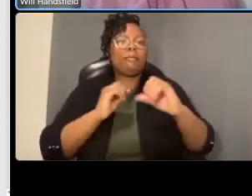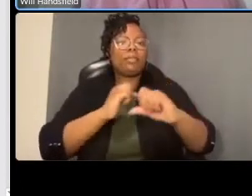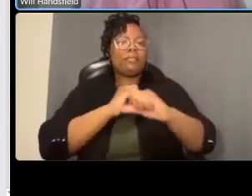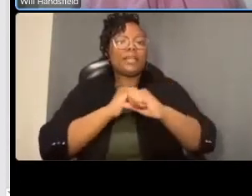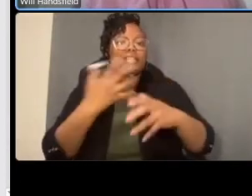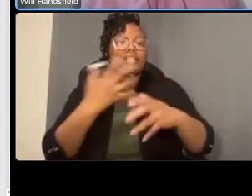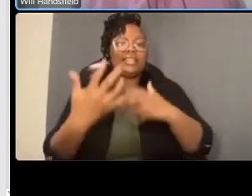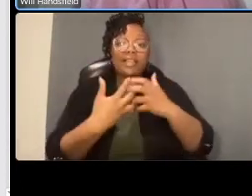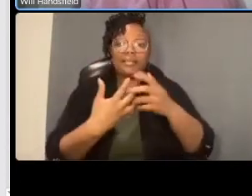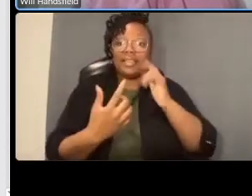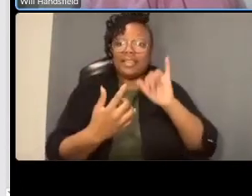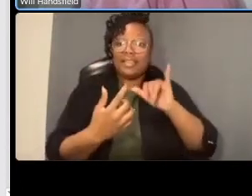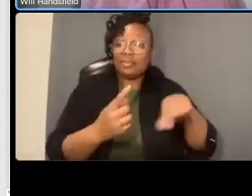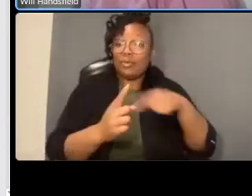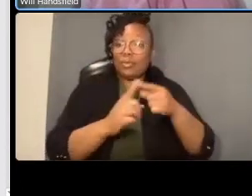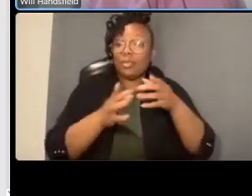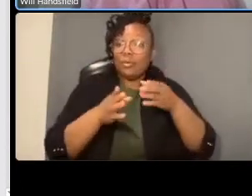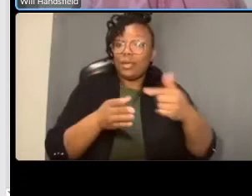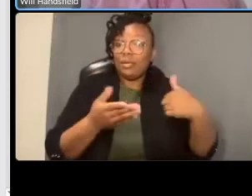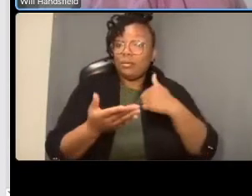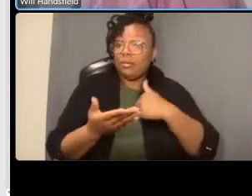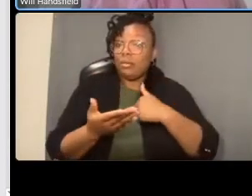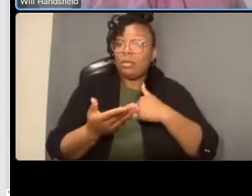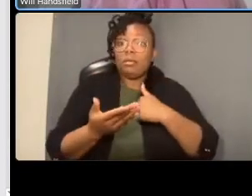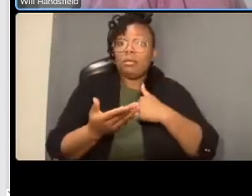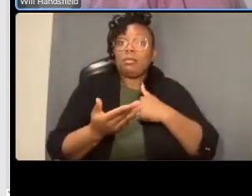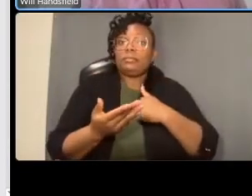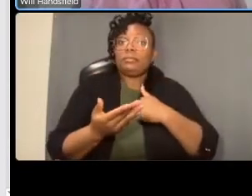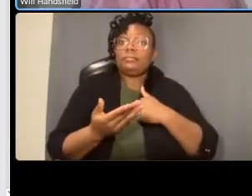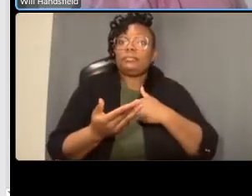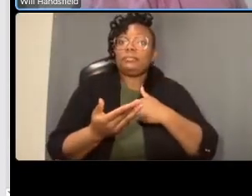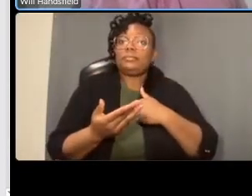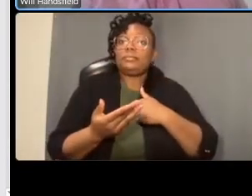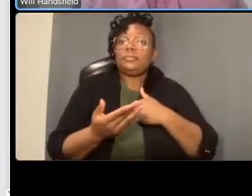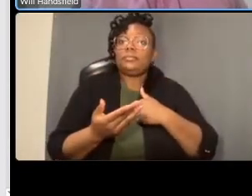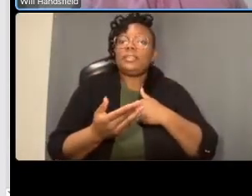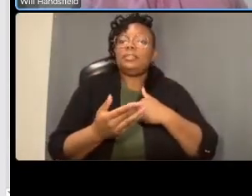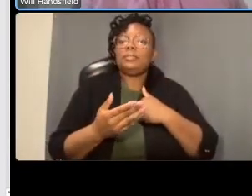percentage of people who are taking taking bikes as opposed to some other mode of transportation